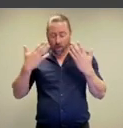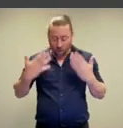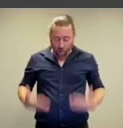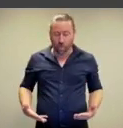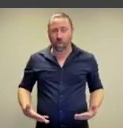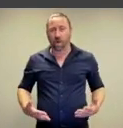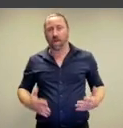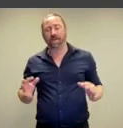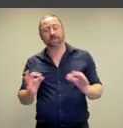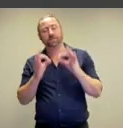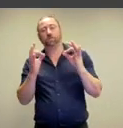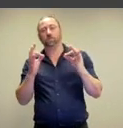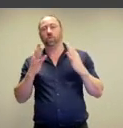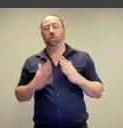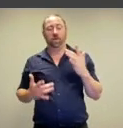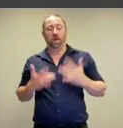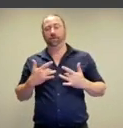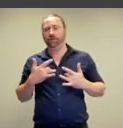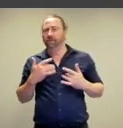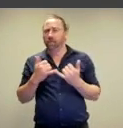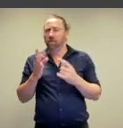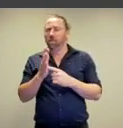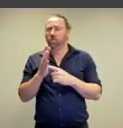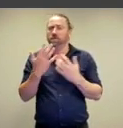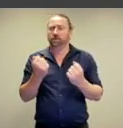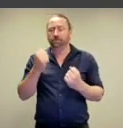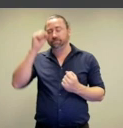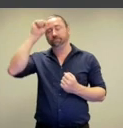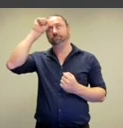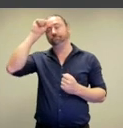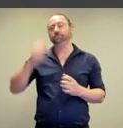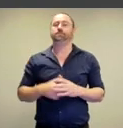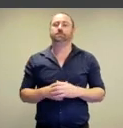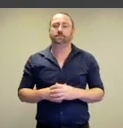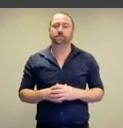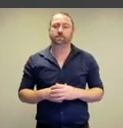holiness